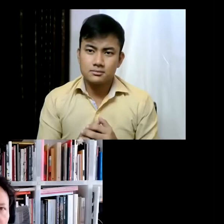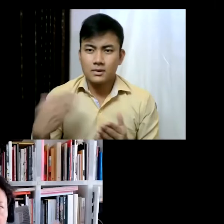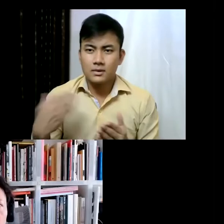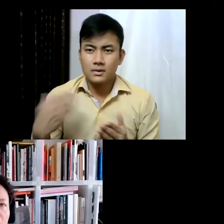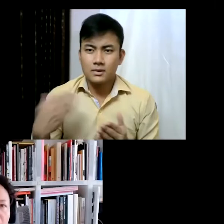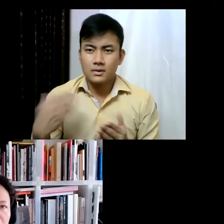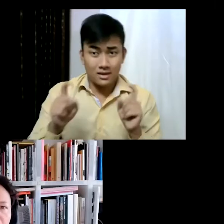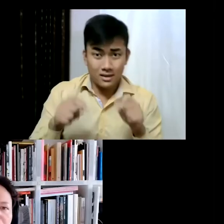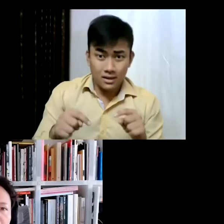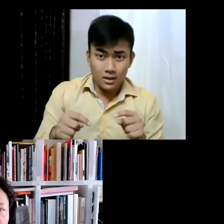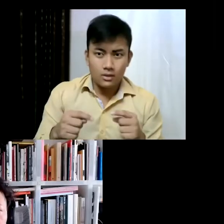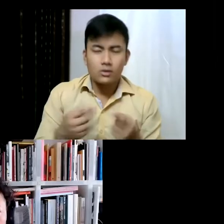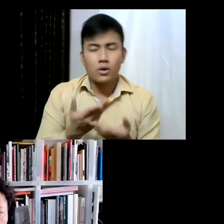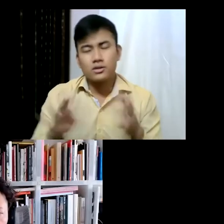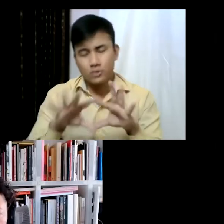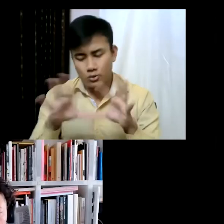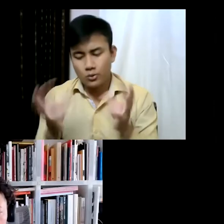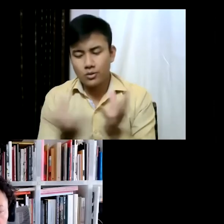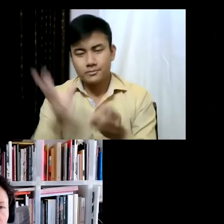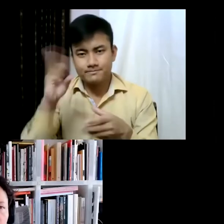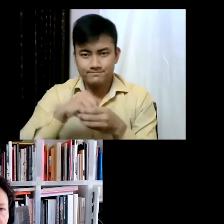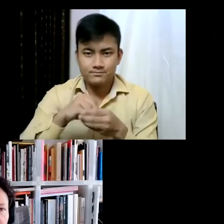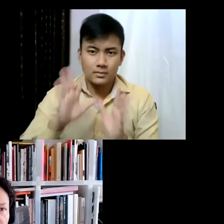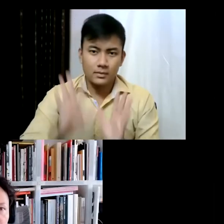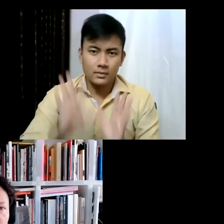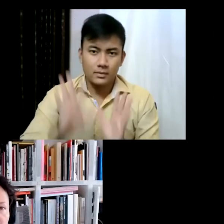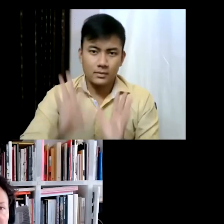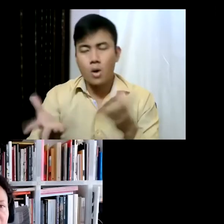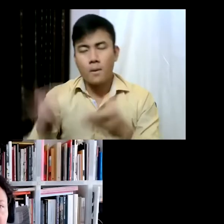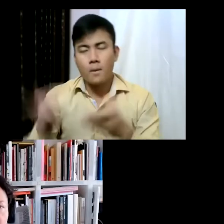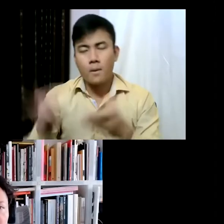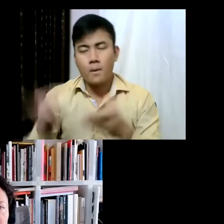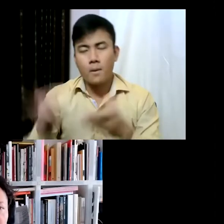of what you know in philosophy- it's called the post-human and post-humanist thought,